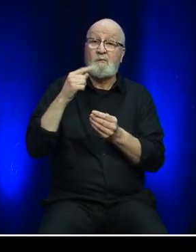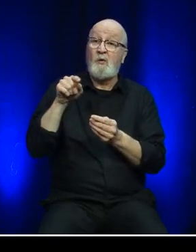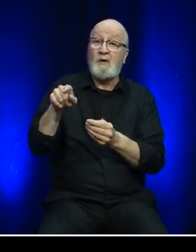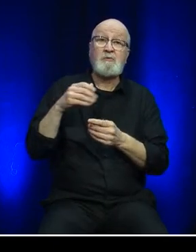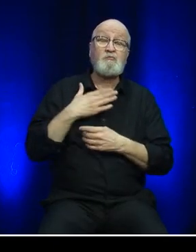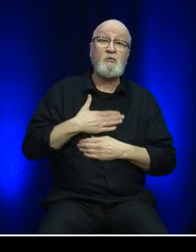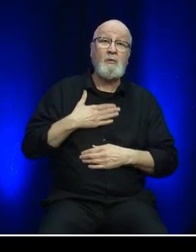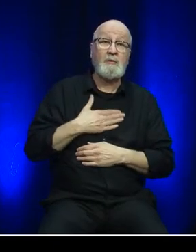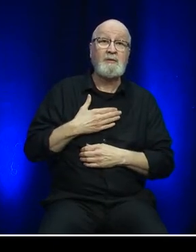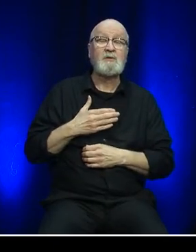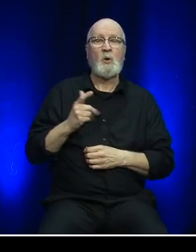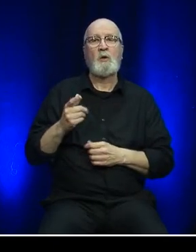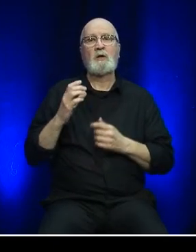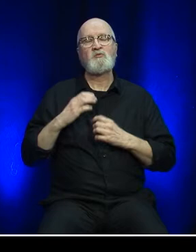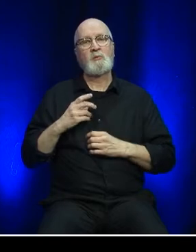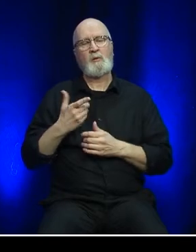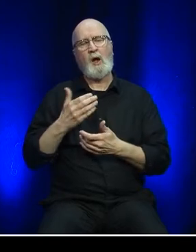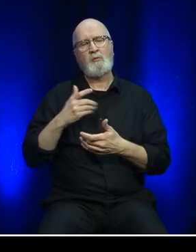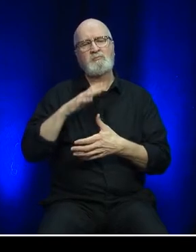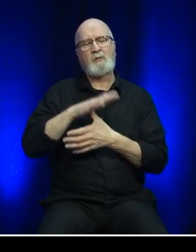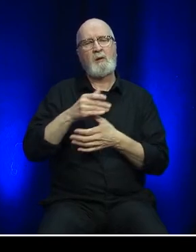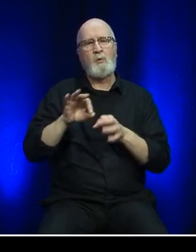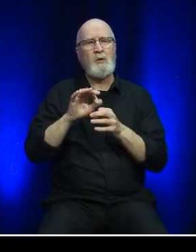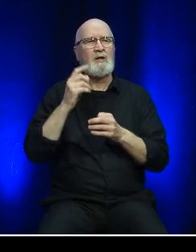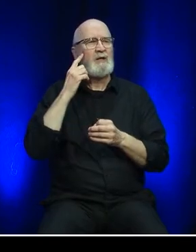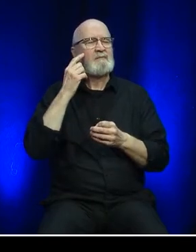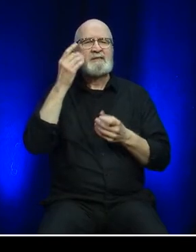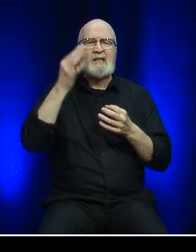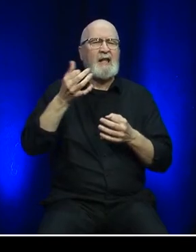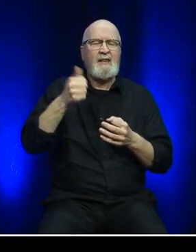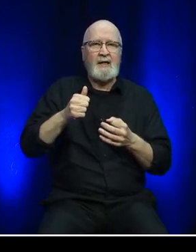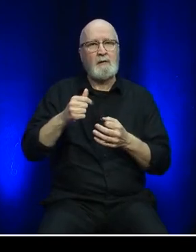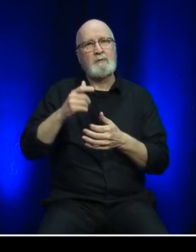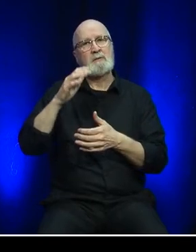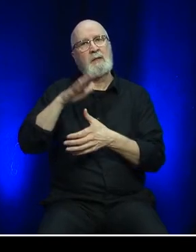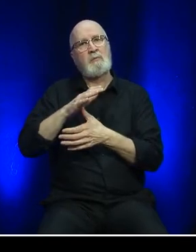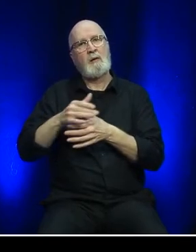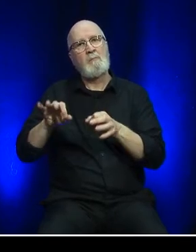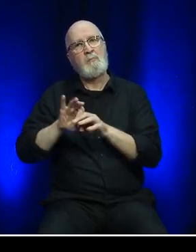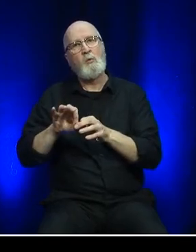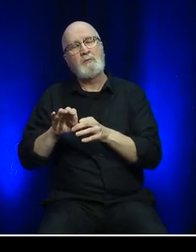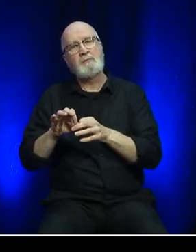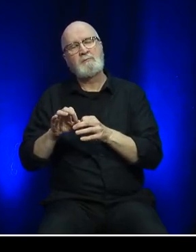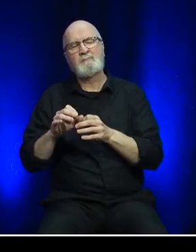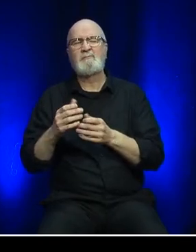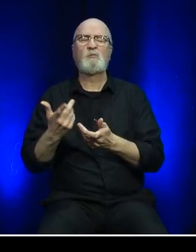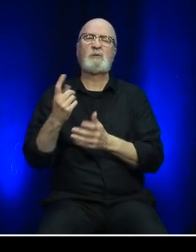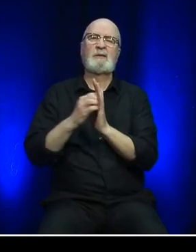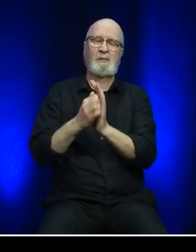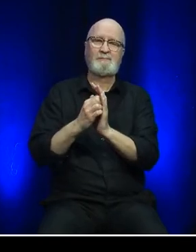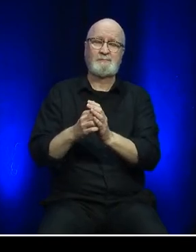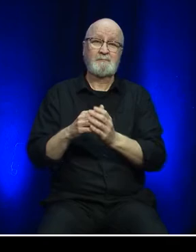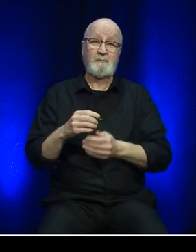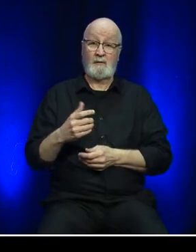our customers remain at the forefront of everything we do. A highlight for the year was the introduction of a new